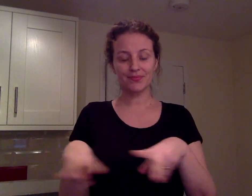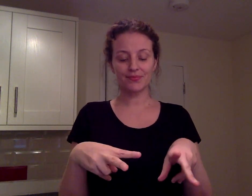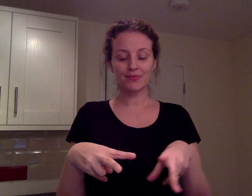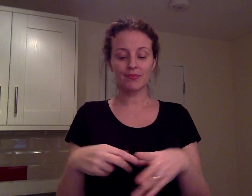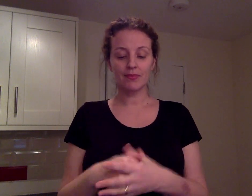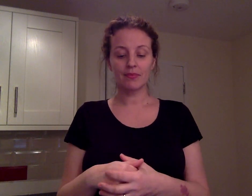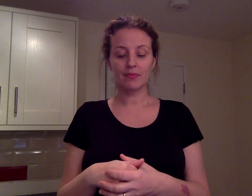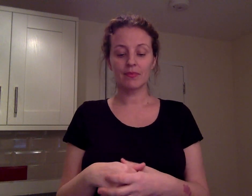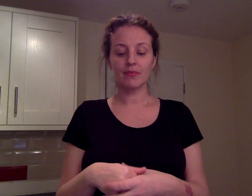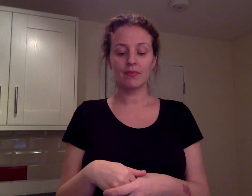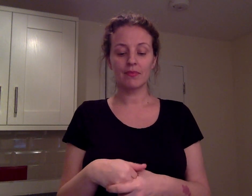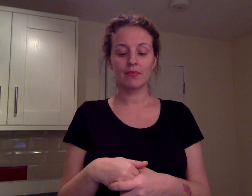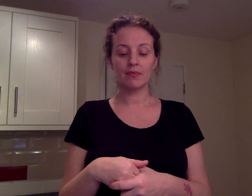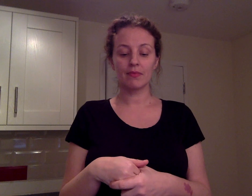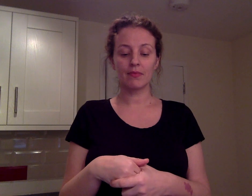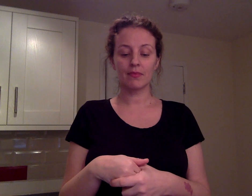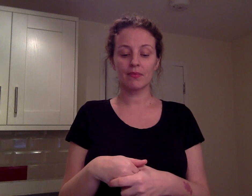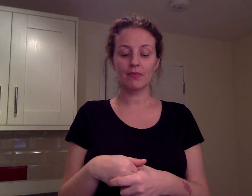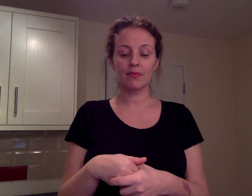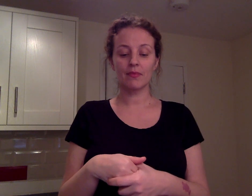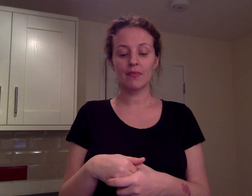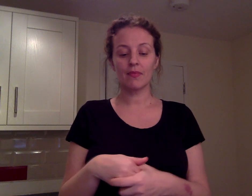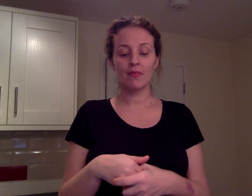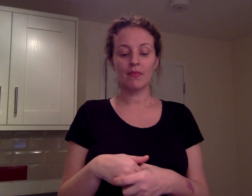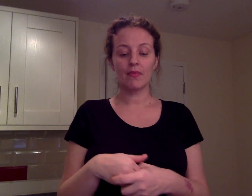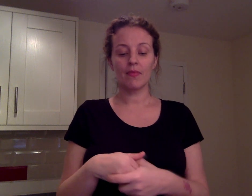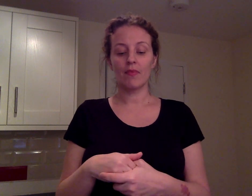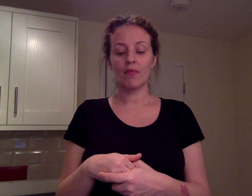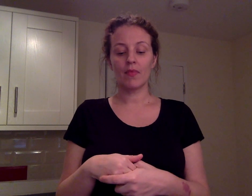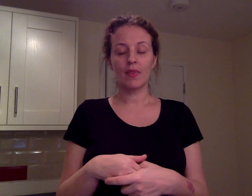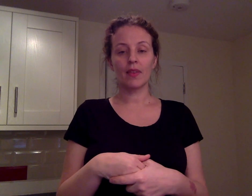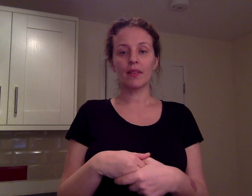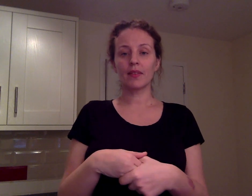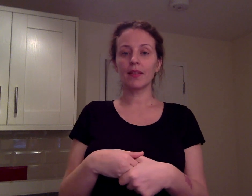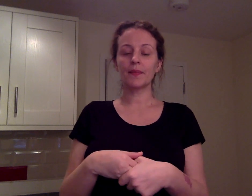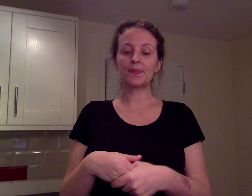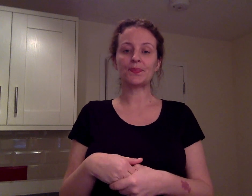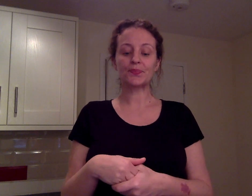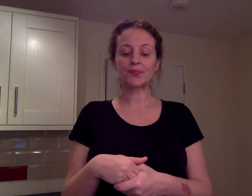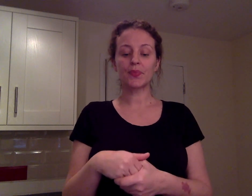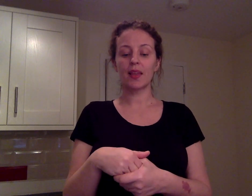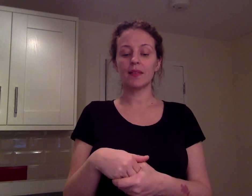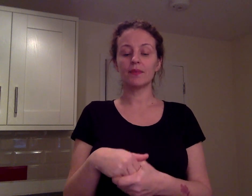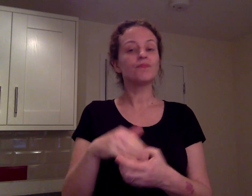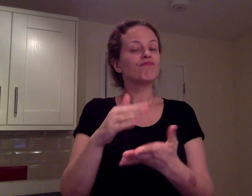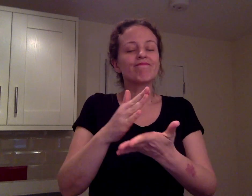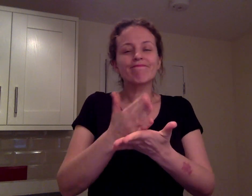Not sure, if you want I can phone the sports centre?